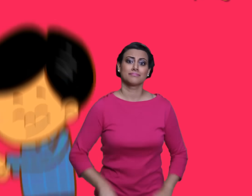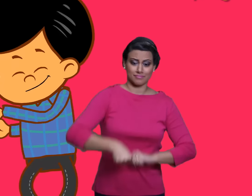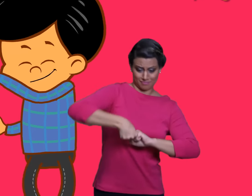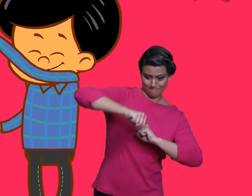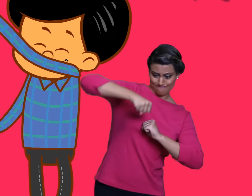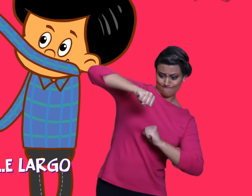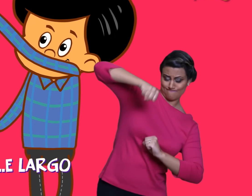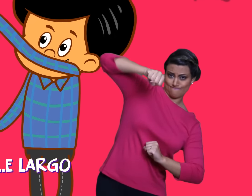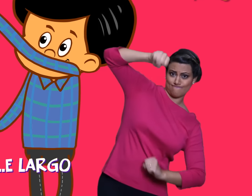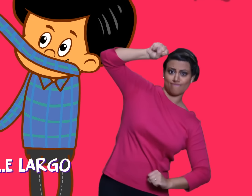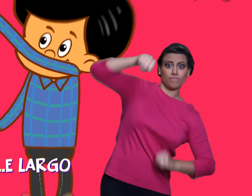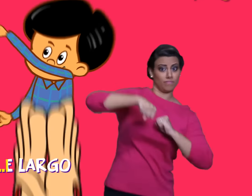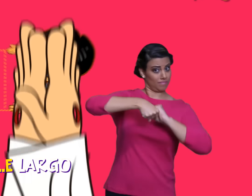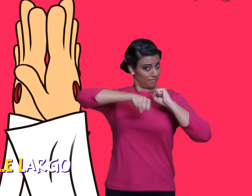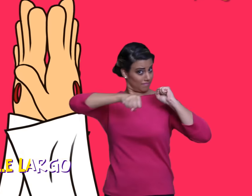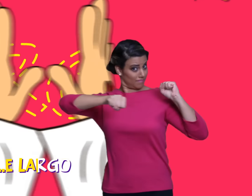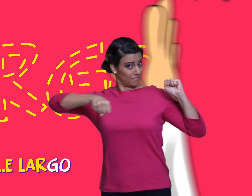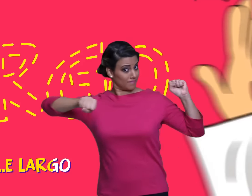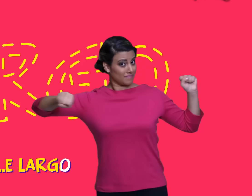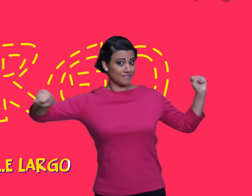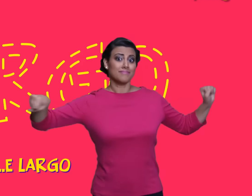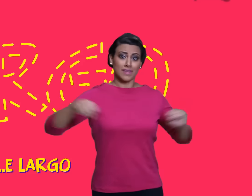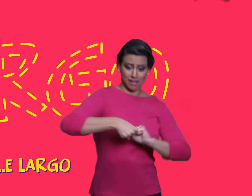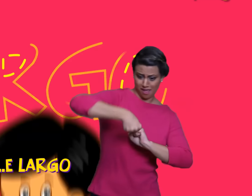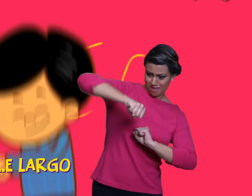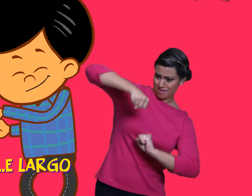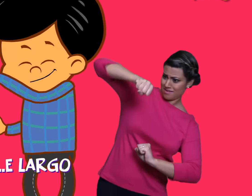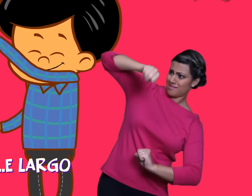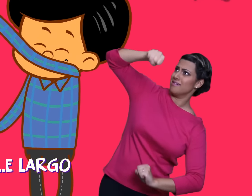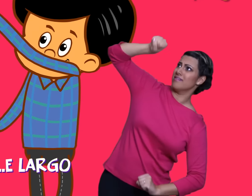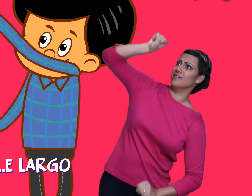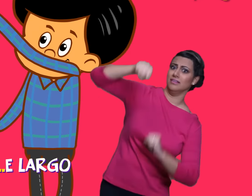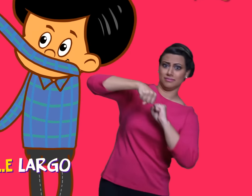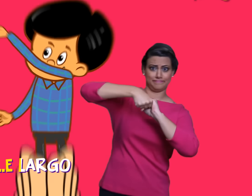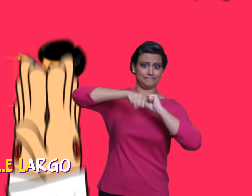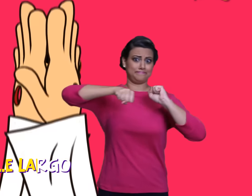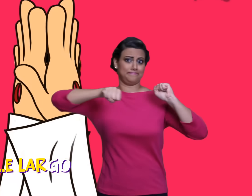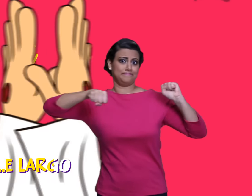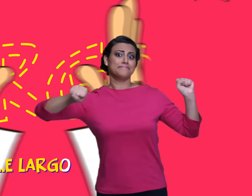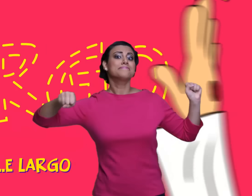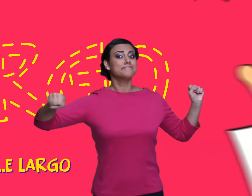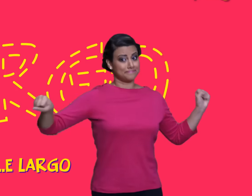... AND WIDE